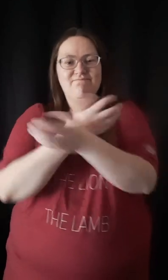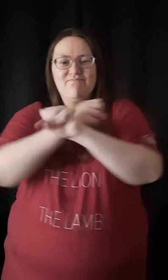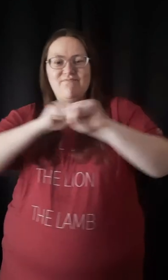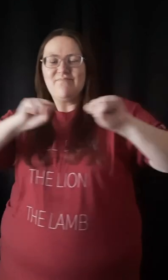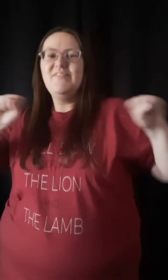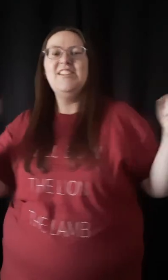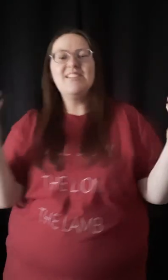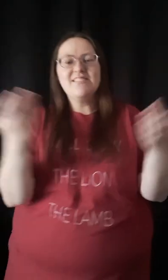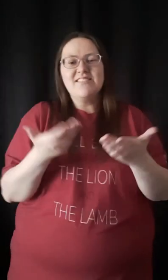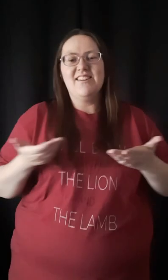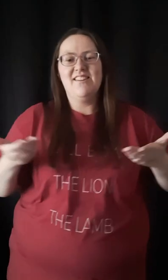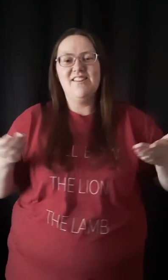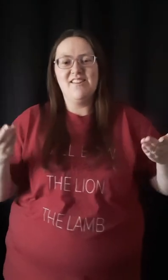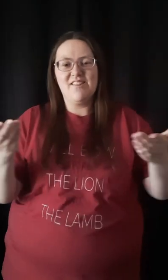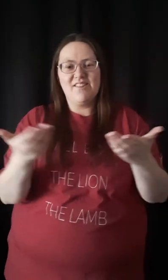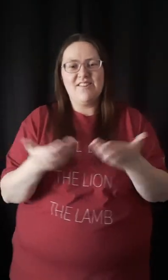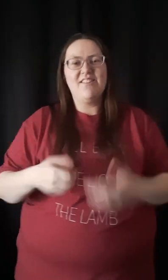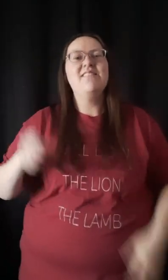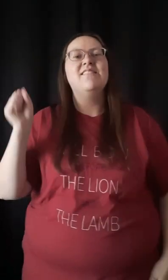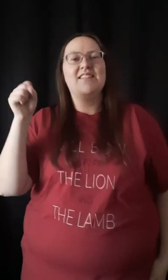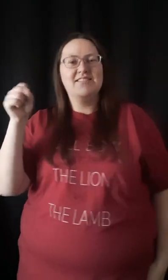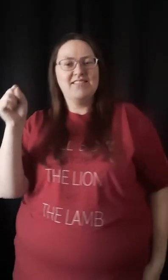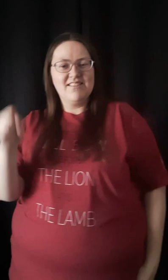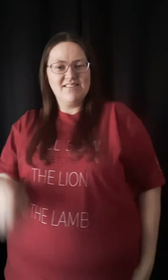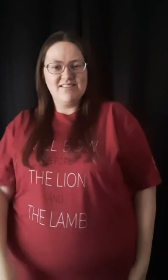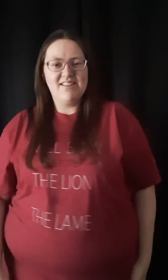Salvation is here Yes he is.